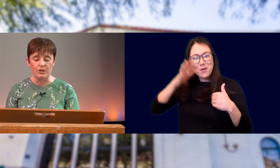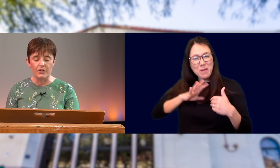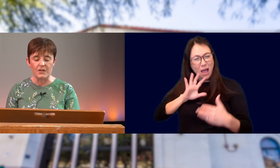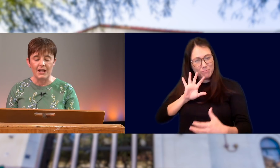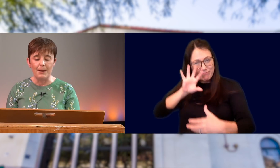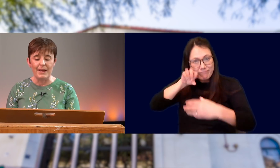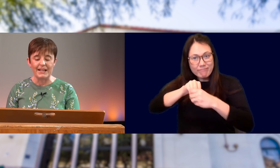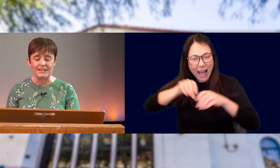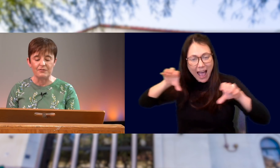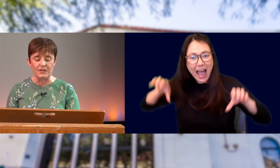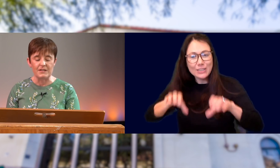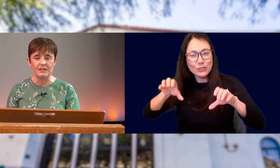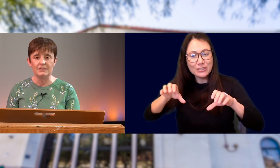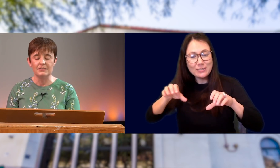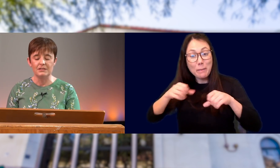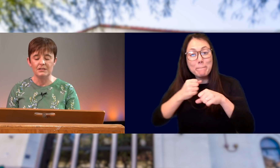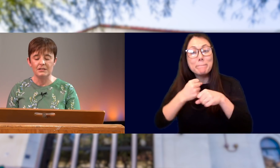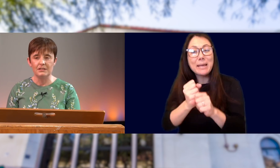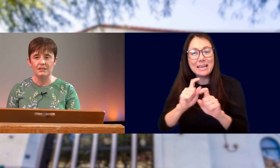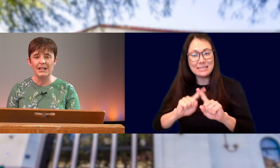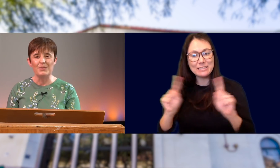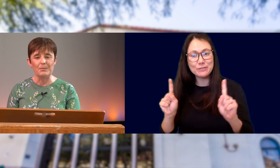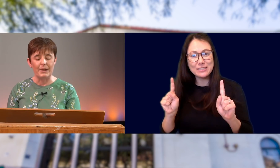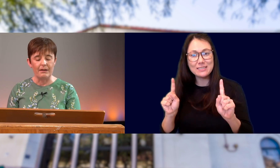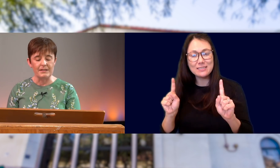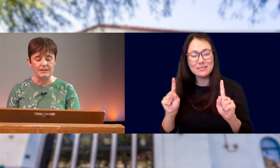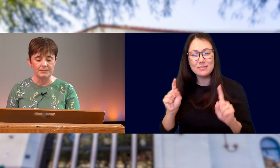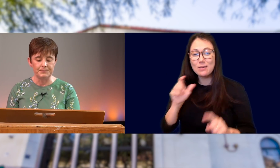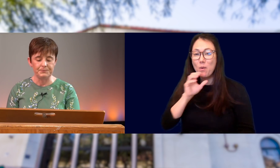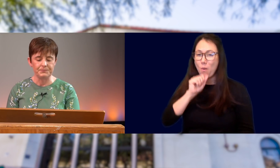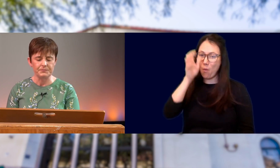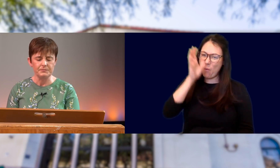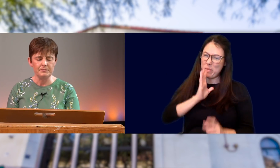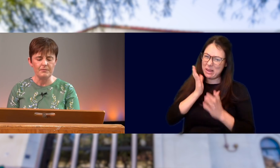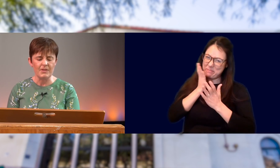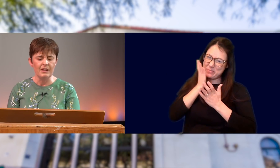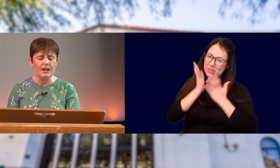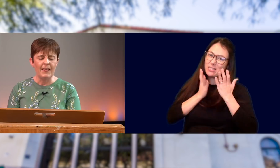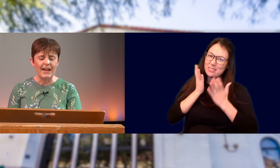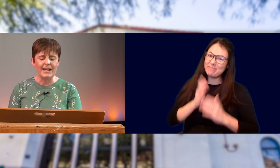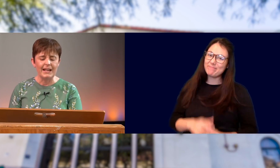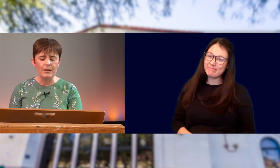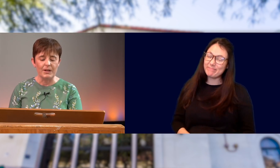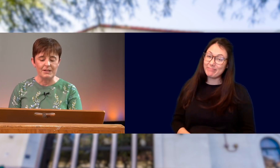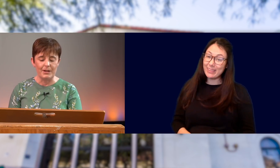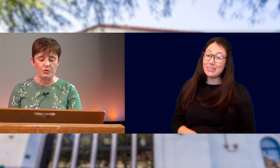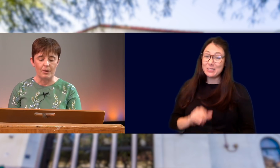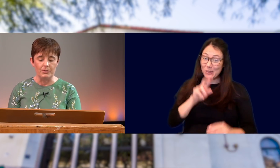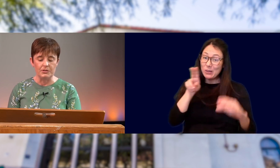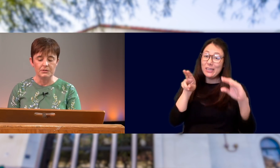IN THE UNIVERSE AND MAKE A DIFFERENCE. HE WAS EMBARRASSED. THAT NIGHT HE WENT TO BED TROUBLED.